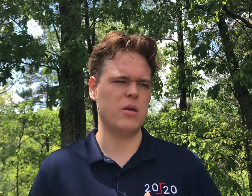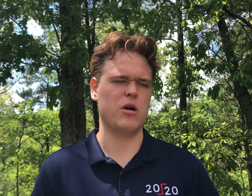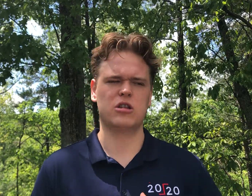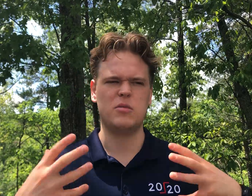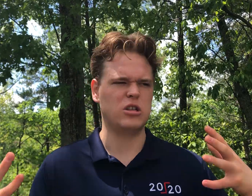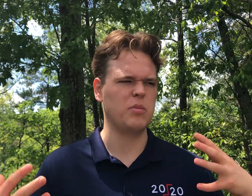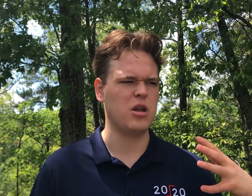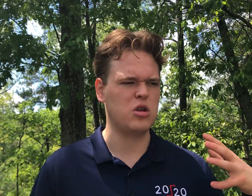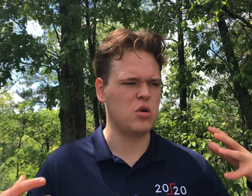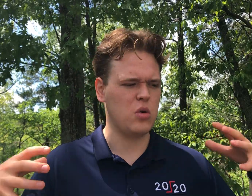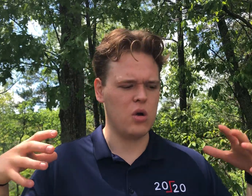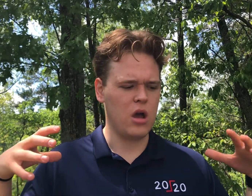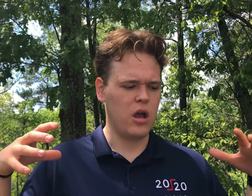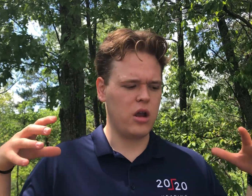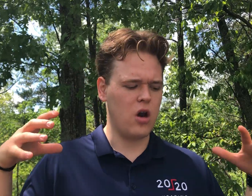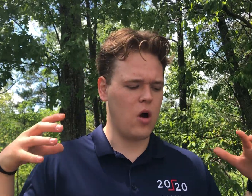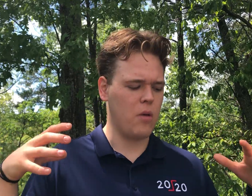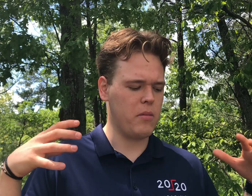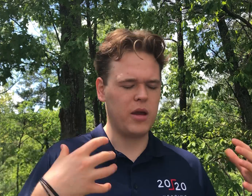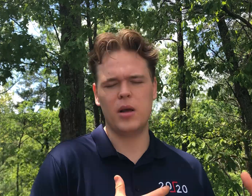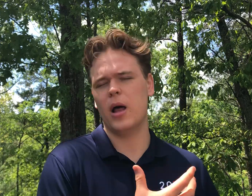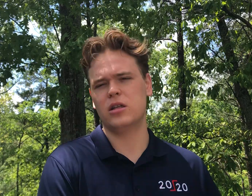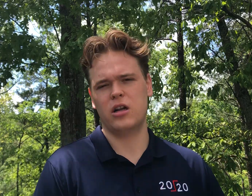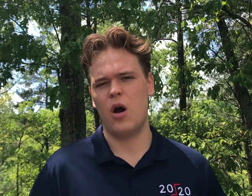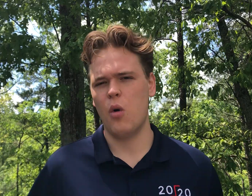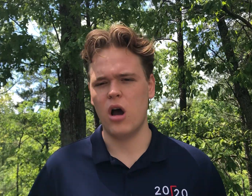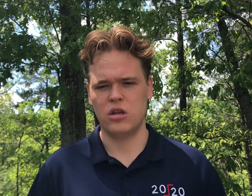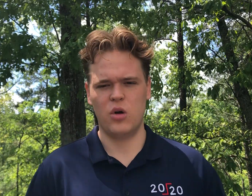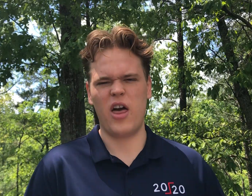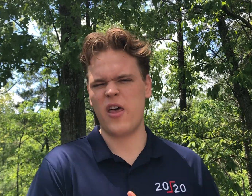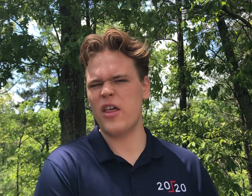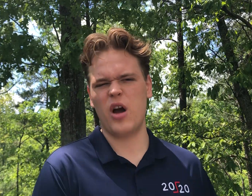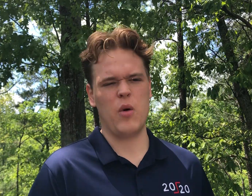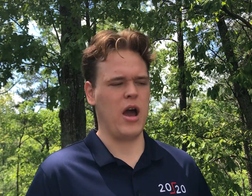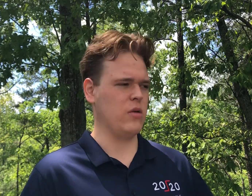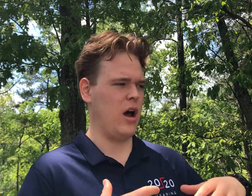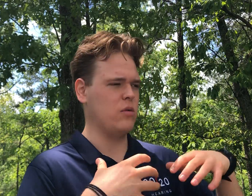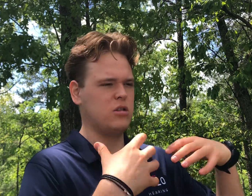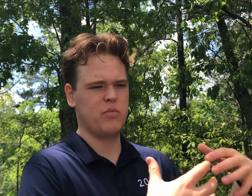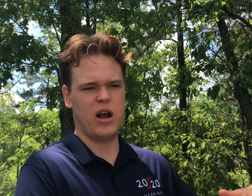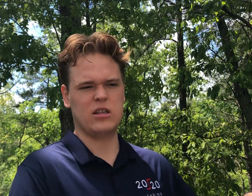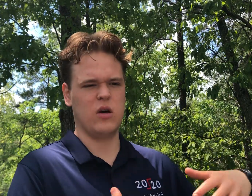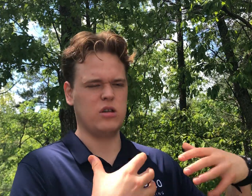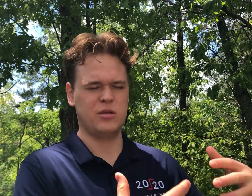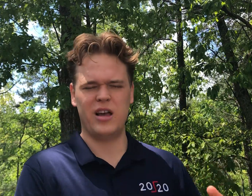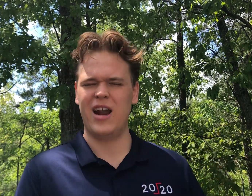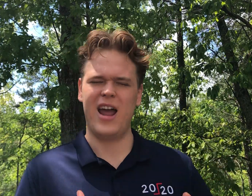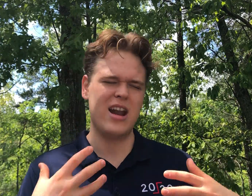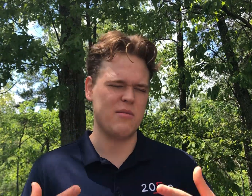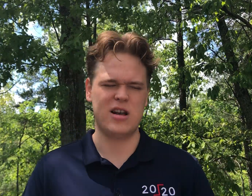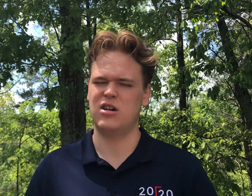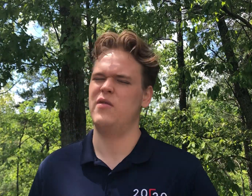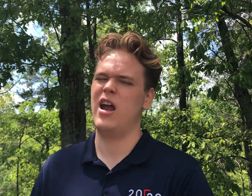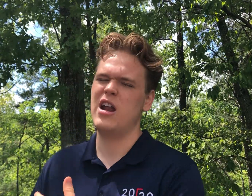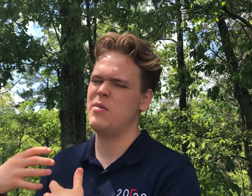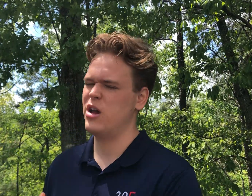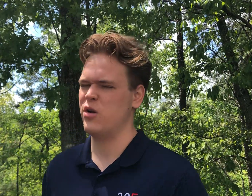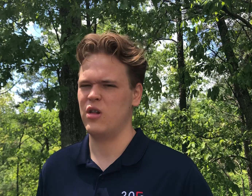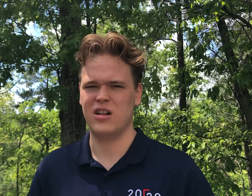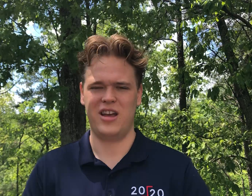in the books would be something to make me less than I was. I thought that way, I was depressed, I was upset, I hated myself, I hated my hearing loss,